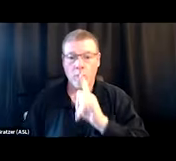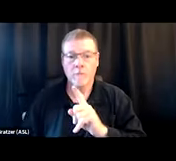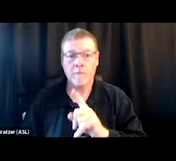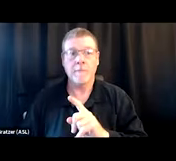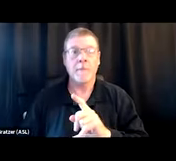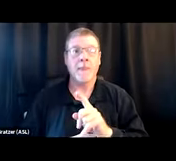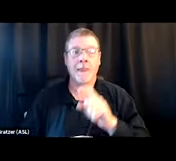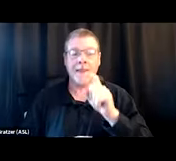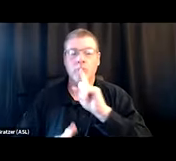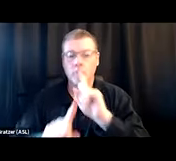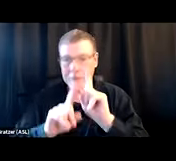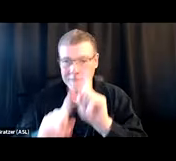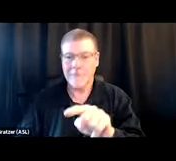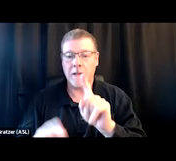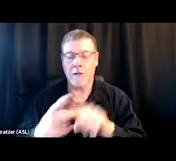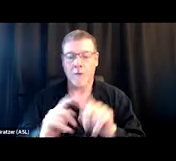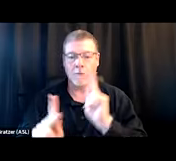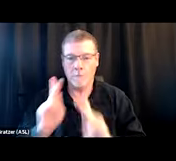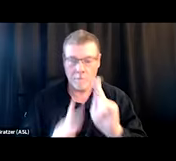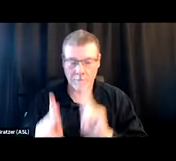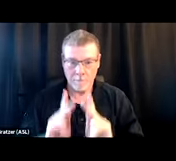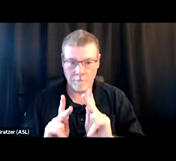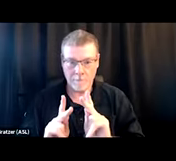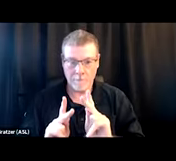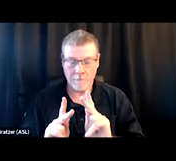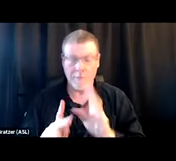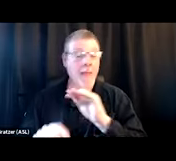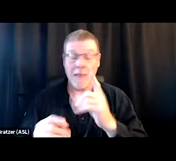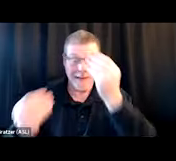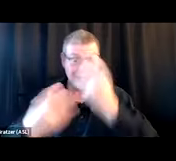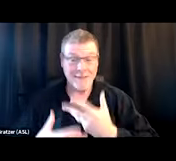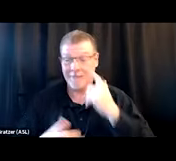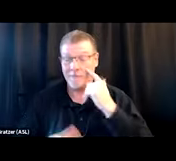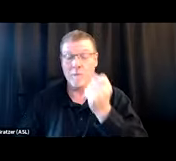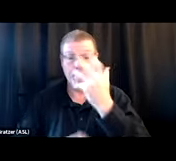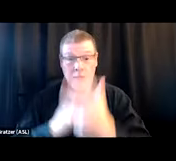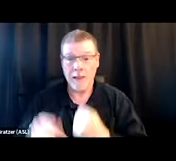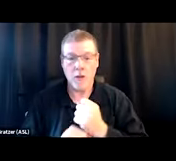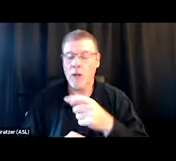We need to respond to the people that are telling us, and have been telling us for years, that they want more than just needles.